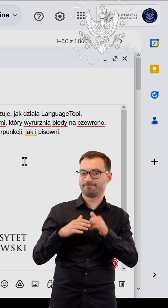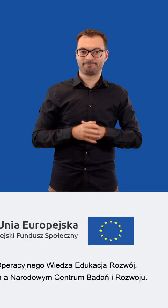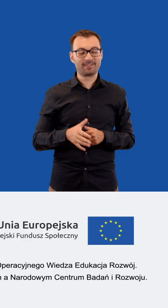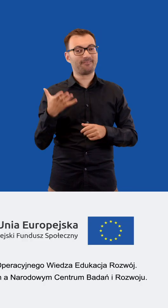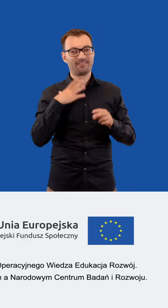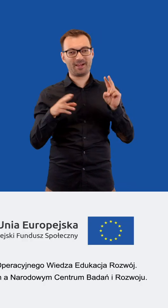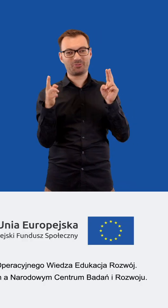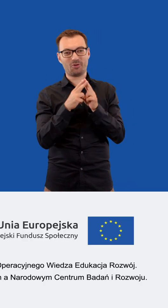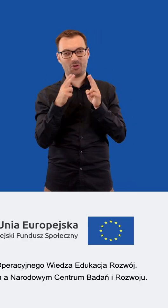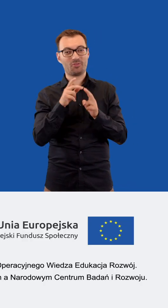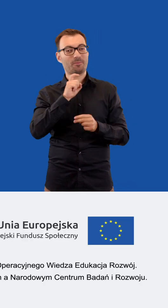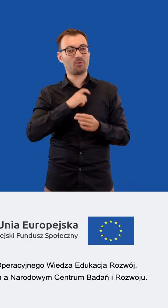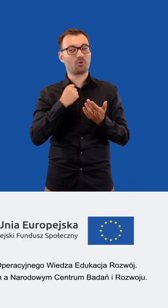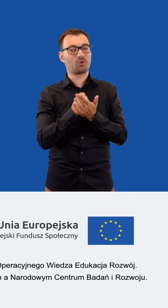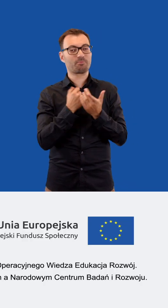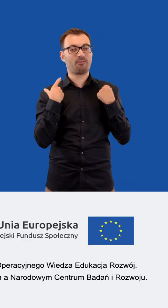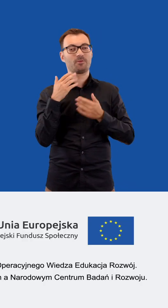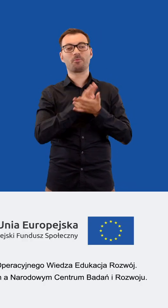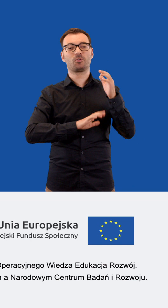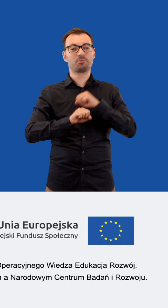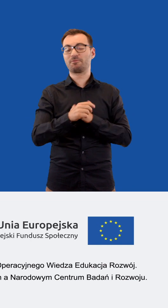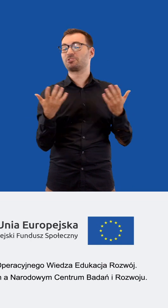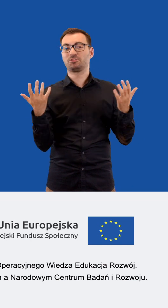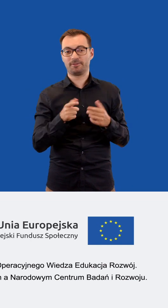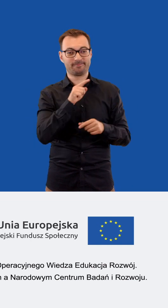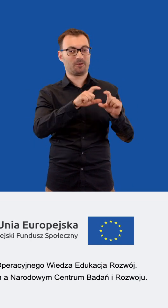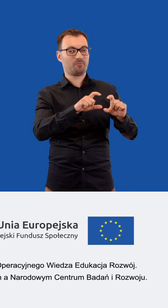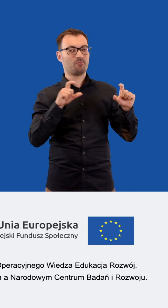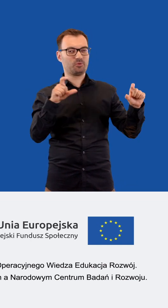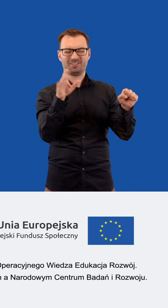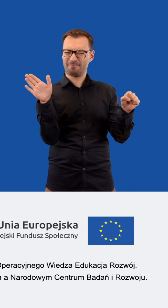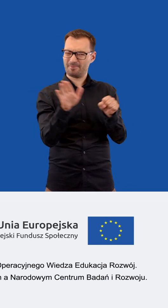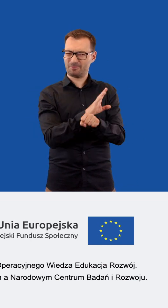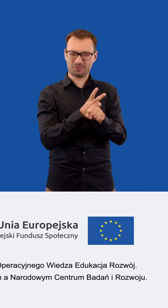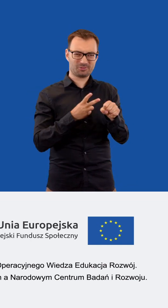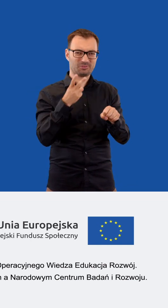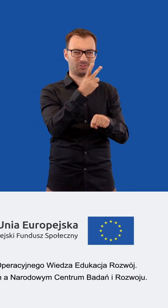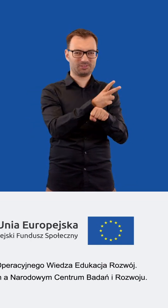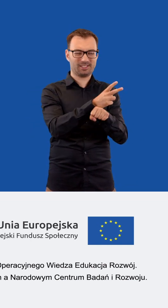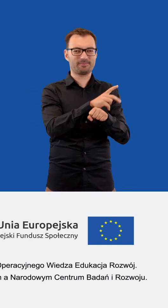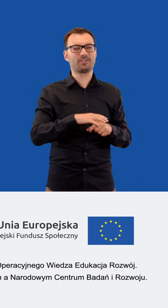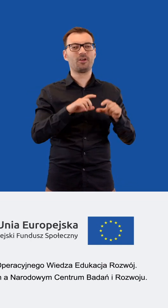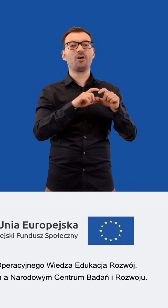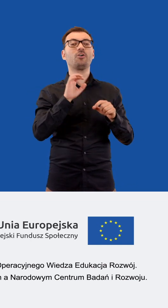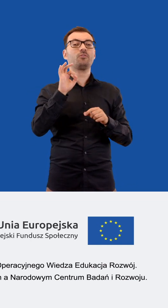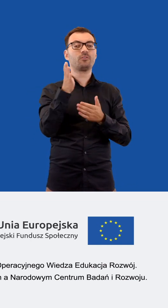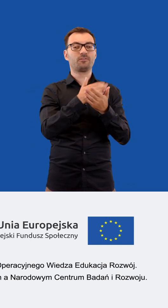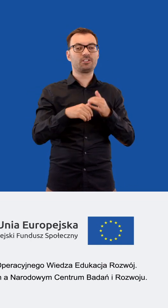Feel free to contact us. The Office for Persons with Disabilities is located in a fully architecturally adapted building